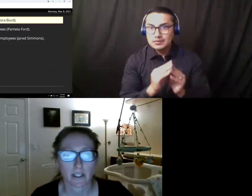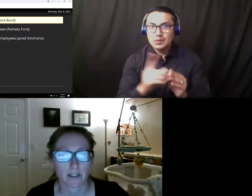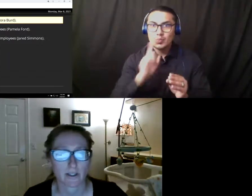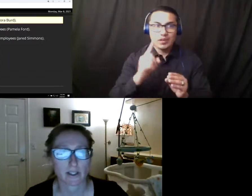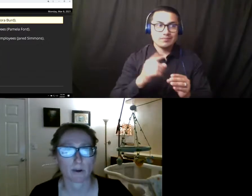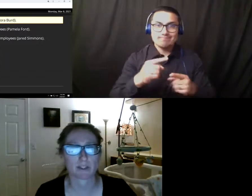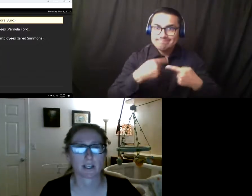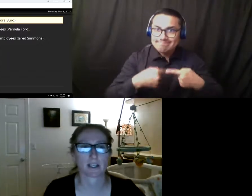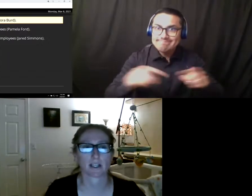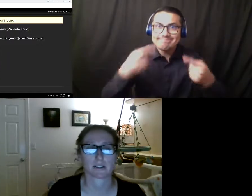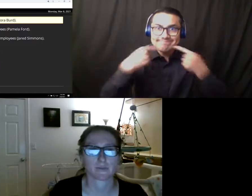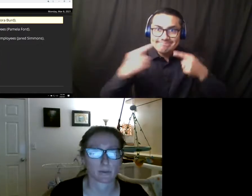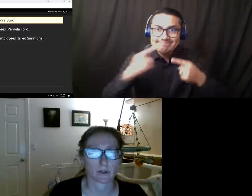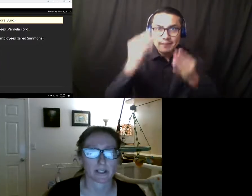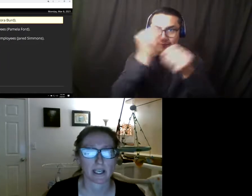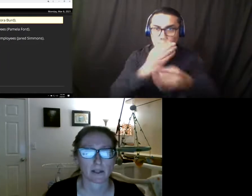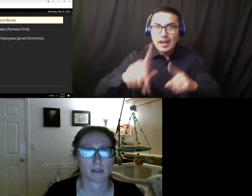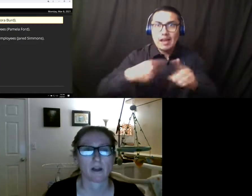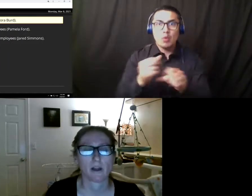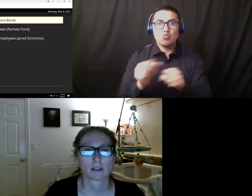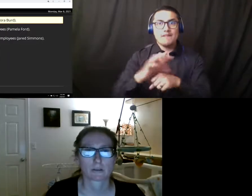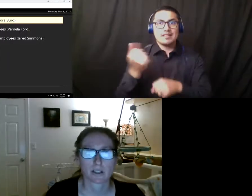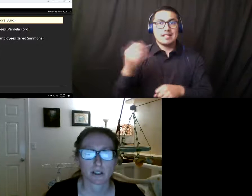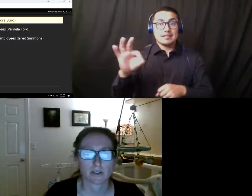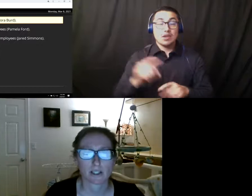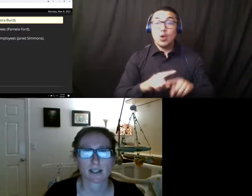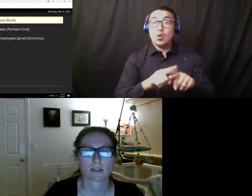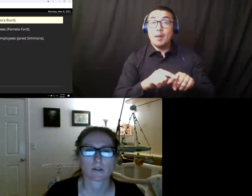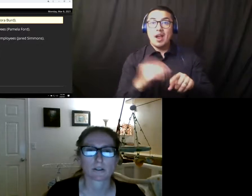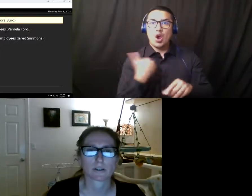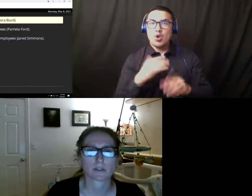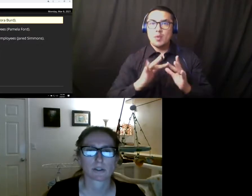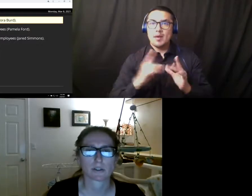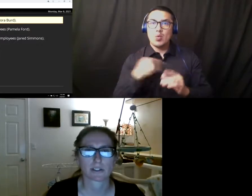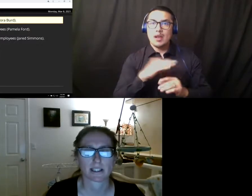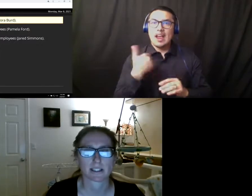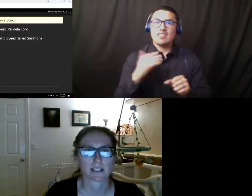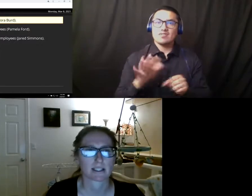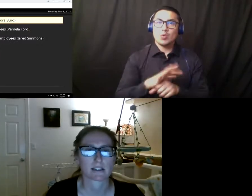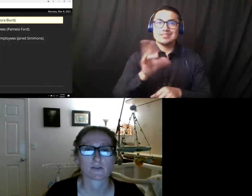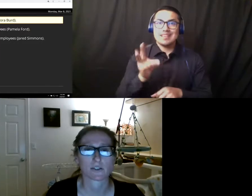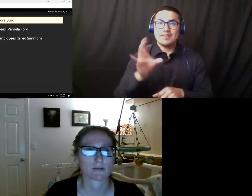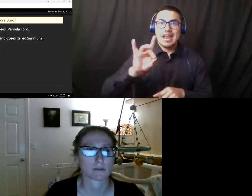AVC website as of February 8, over 78 total confirmed COVID-19 cases of students and